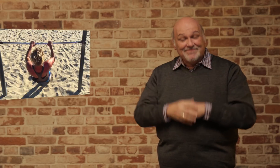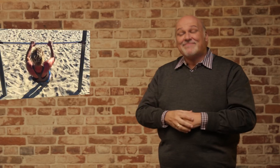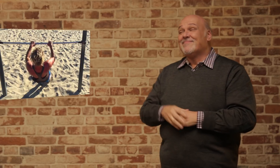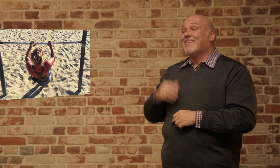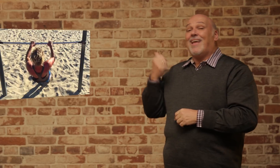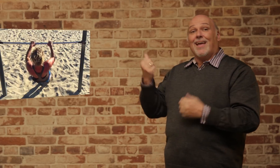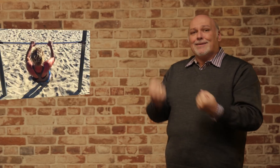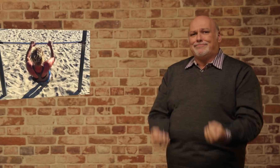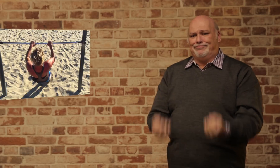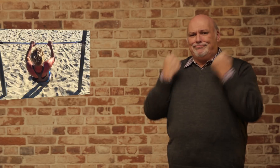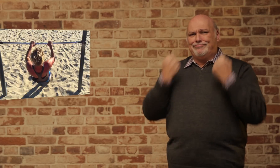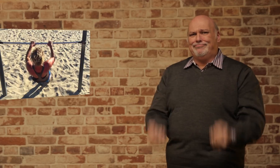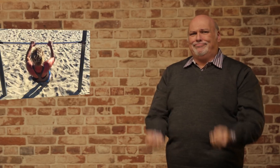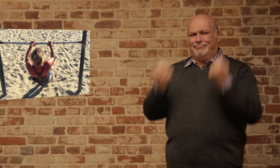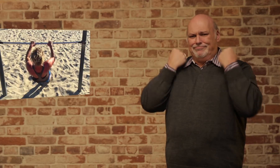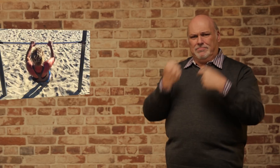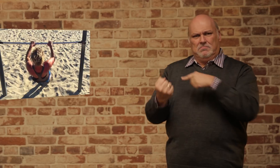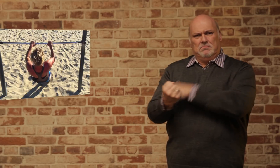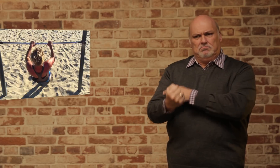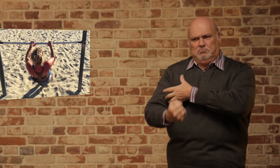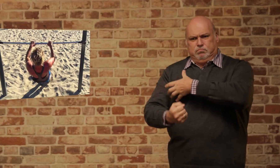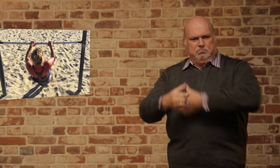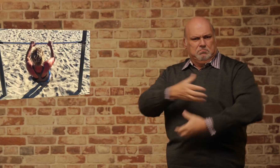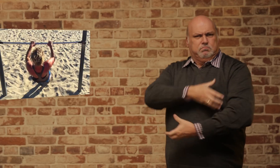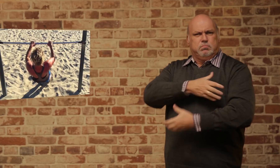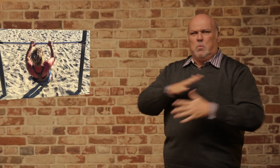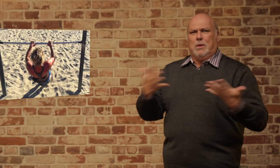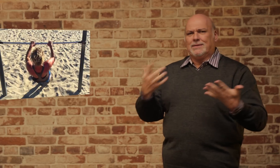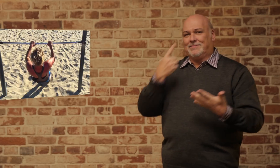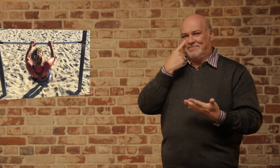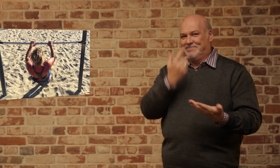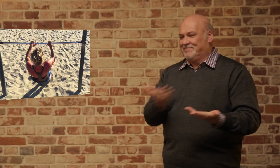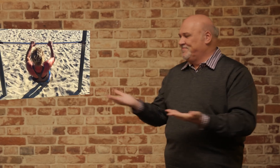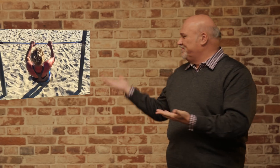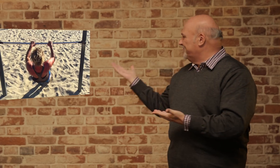It's about body building. Let's watch!